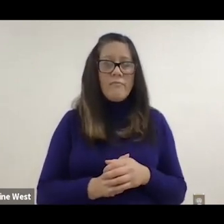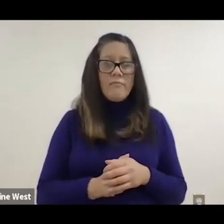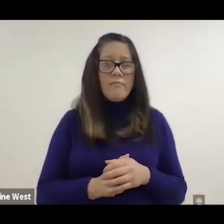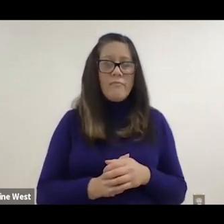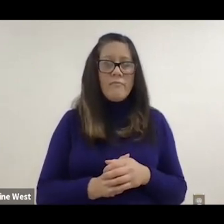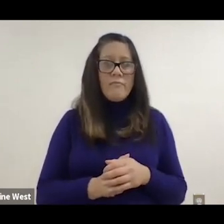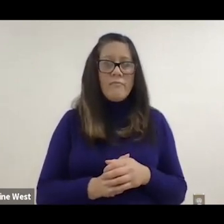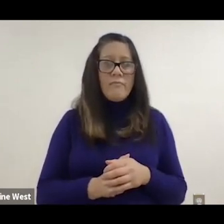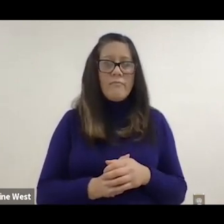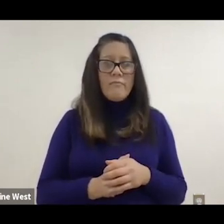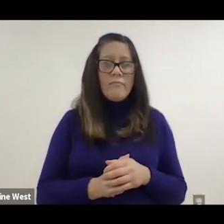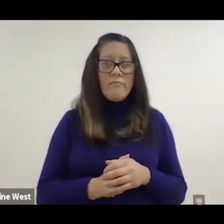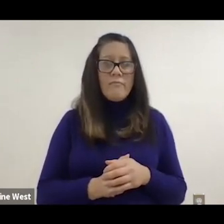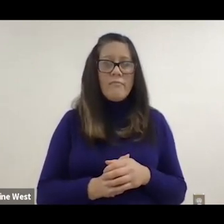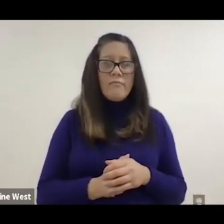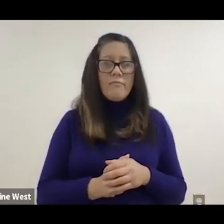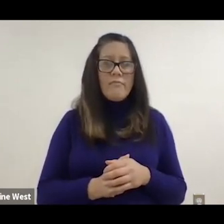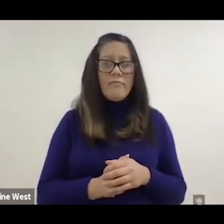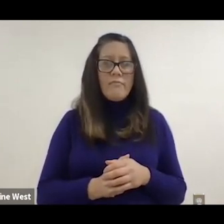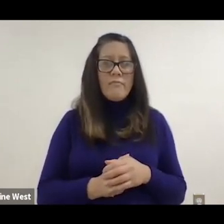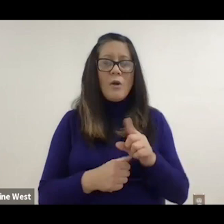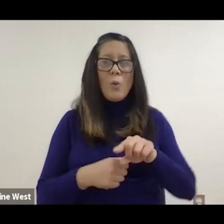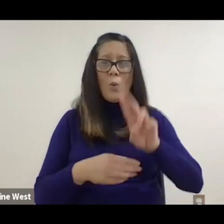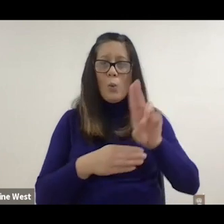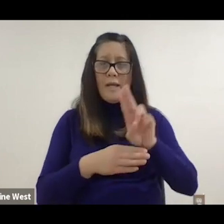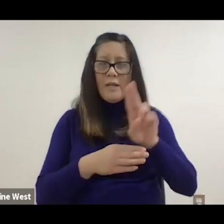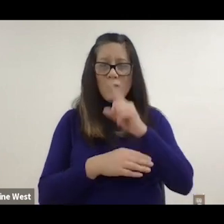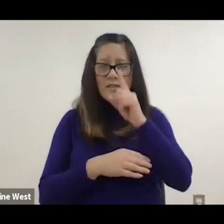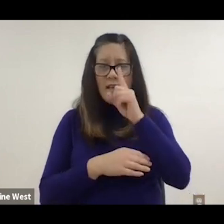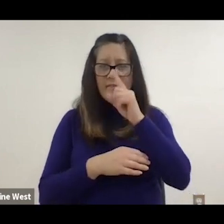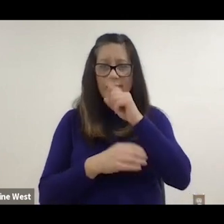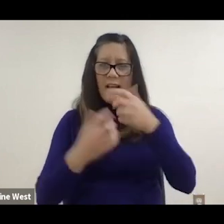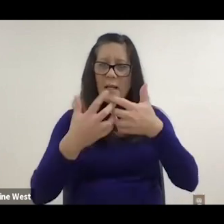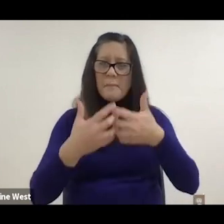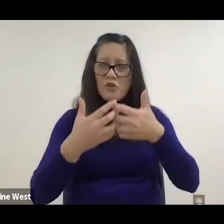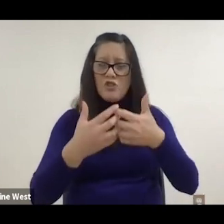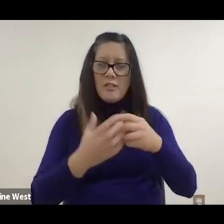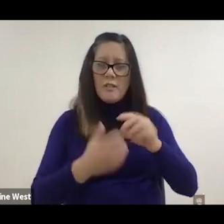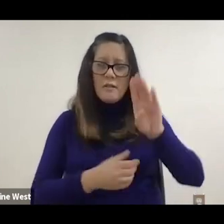And we used a instrumented buttocks, and this is actually the cushion